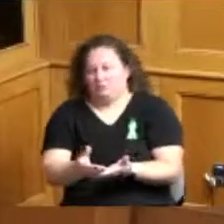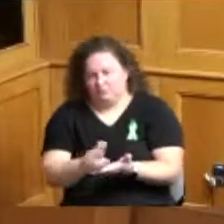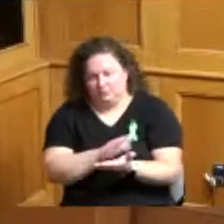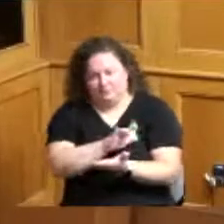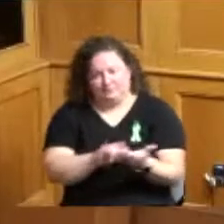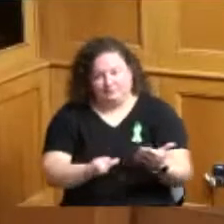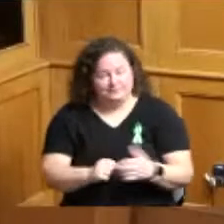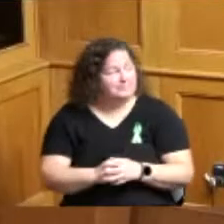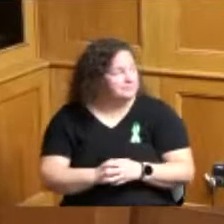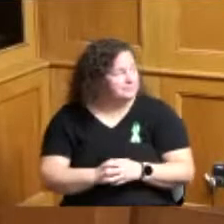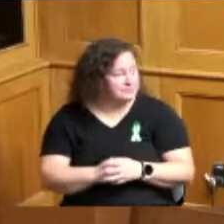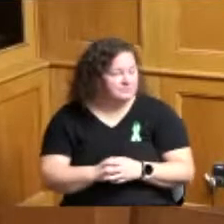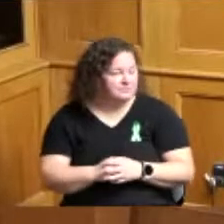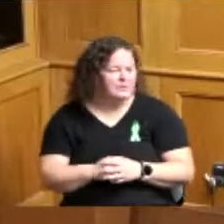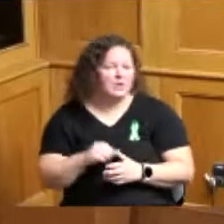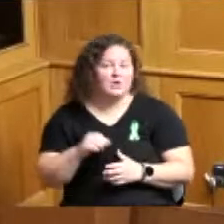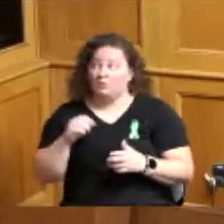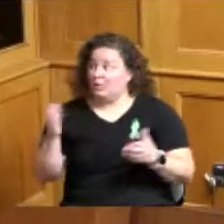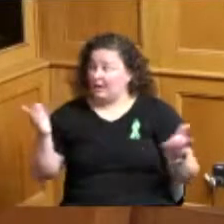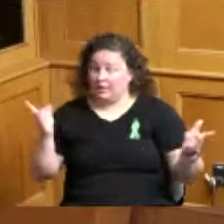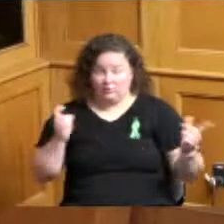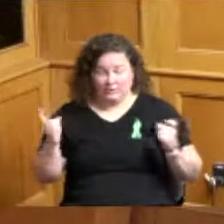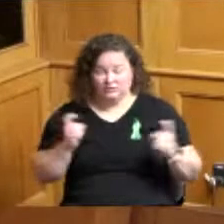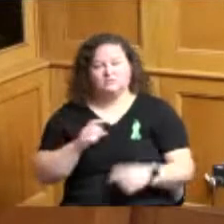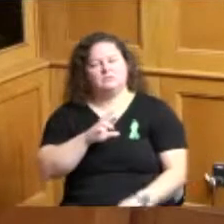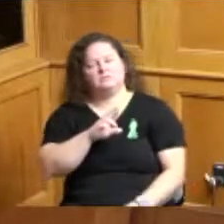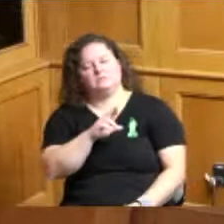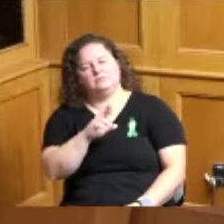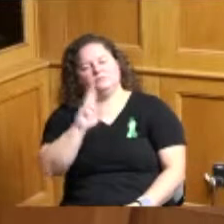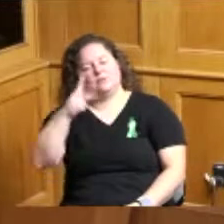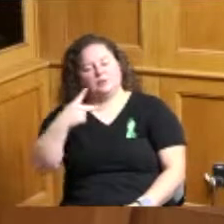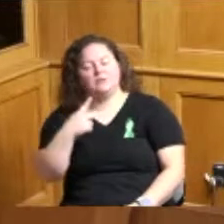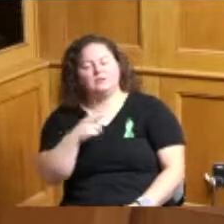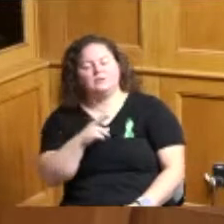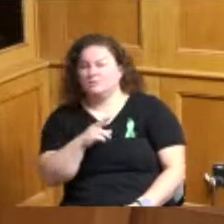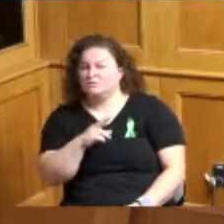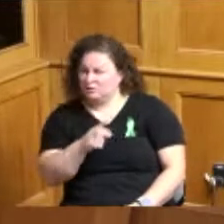just one question you said that oh you checked with waterworks and they still haven't paid now is